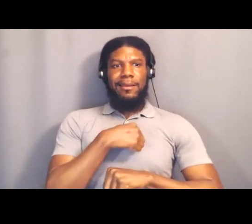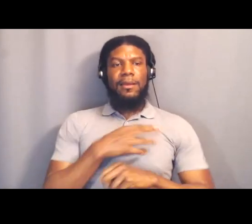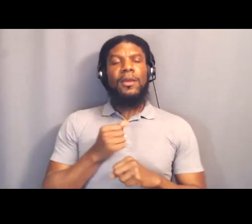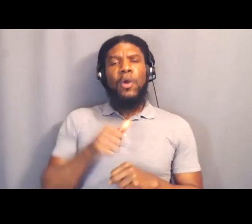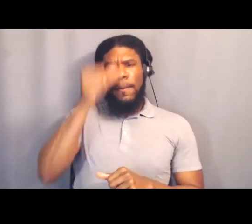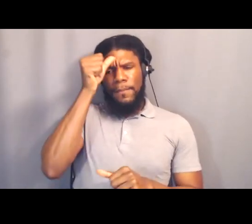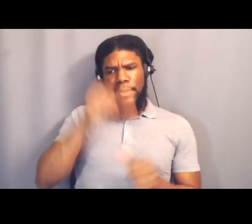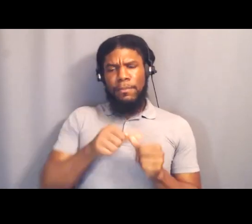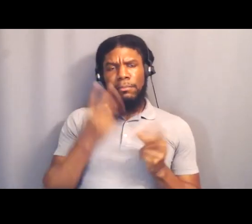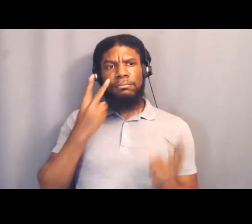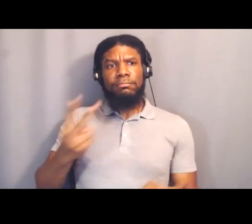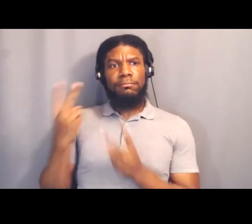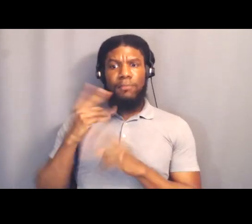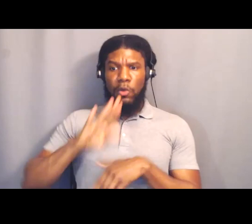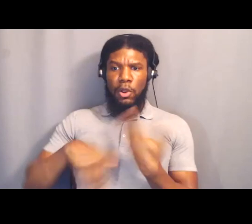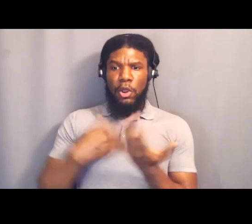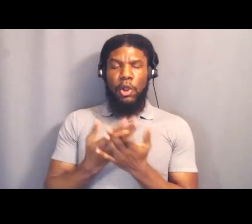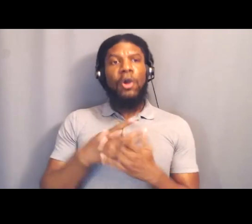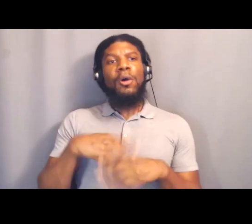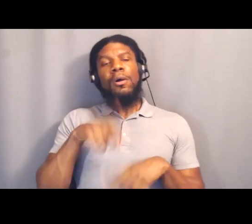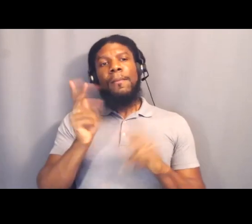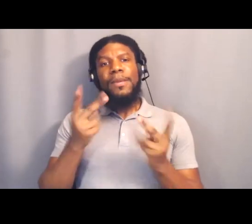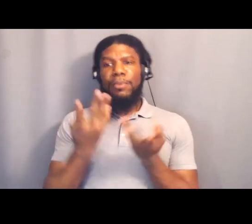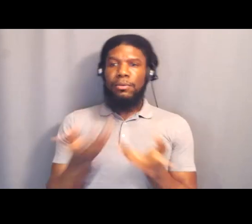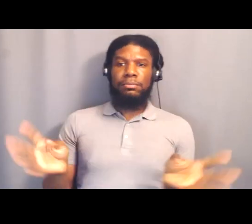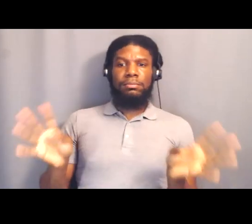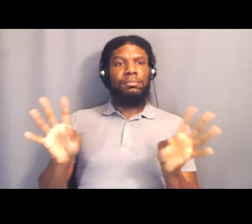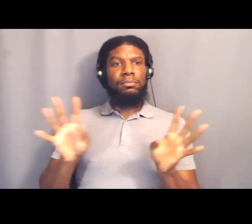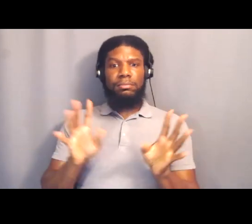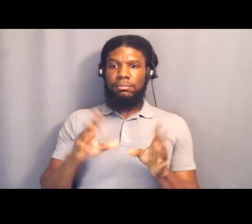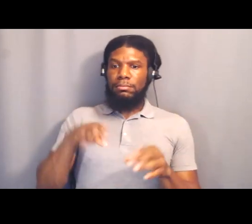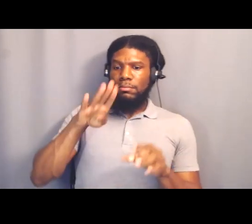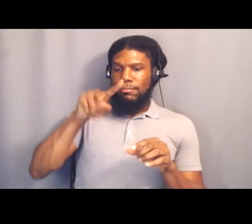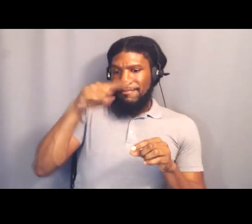but around us forming a perimeter, was all white folks. And we sat down